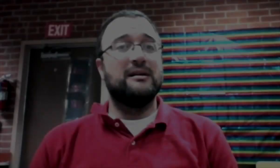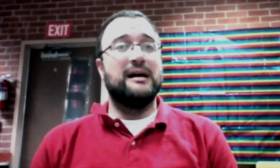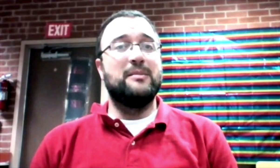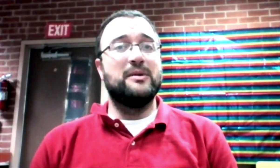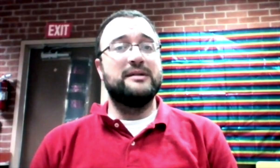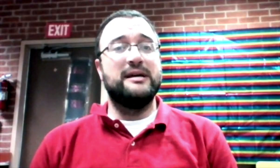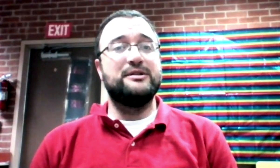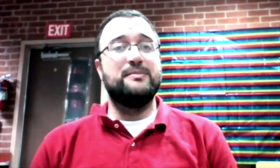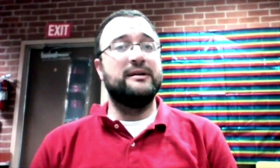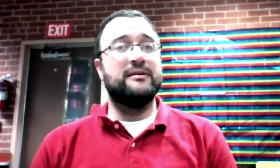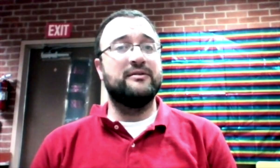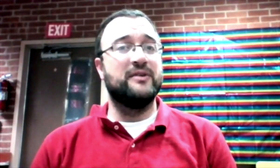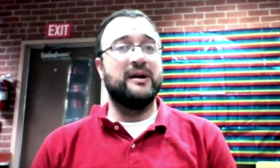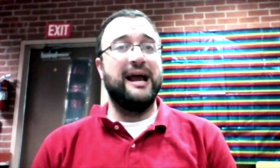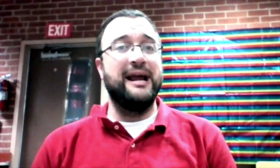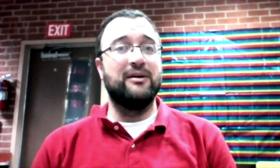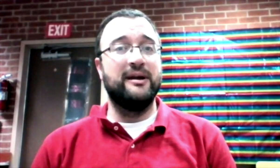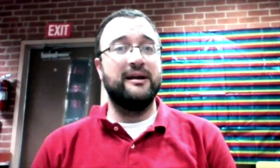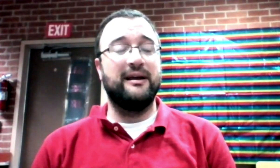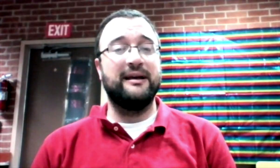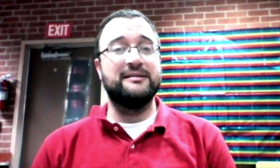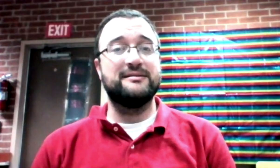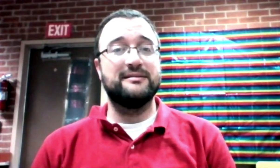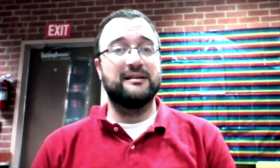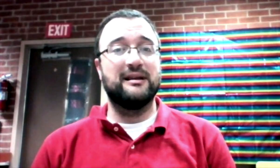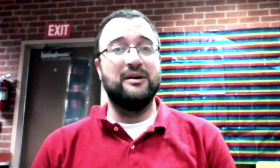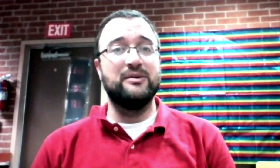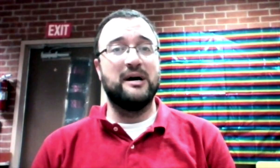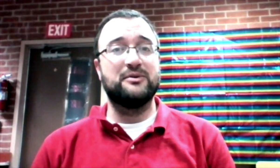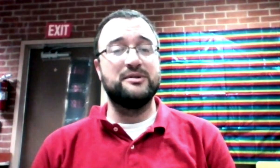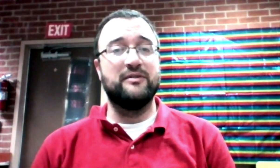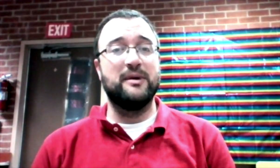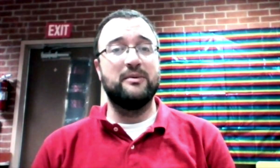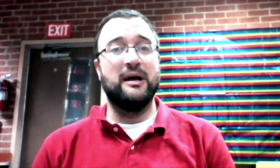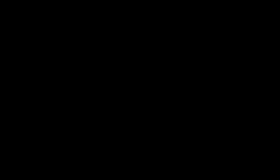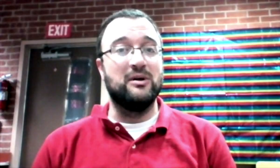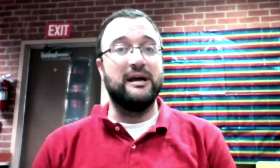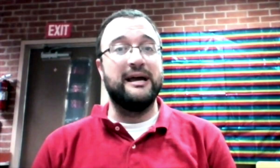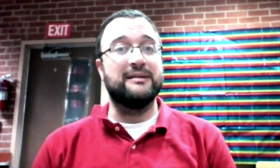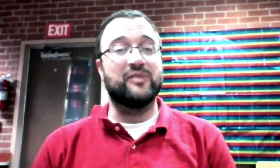I remember that day just being very angry and I know the doctors and everybody were helping me.